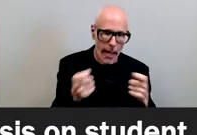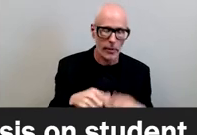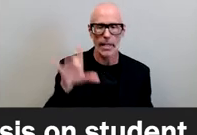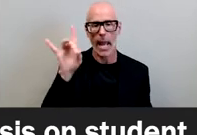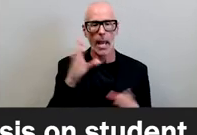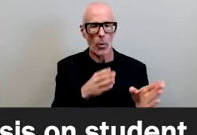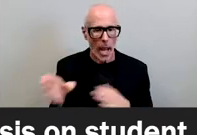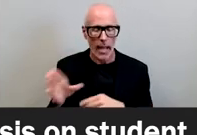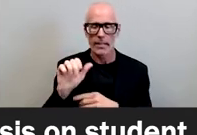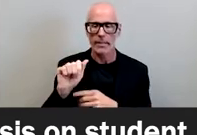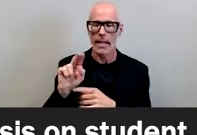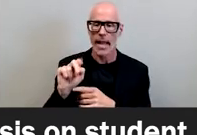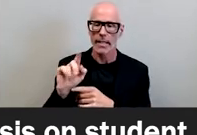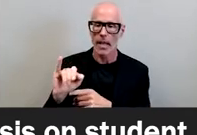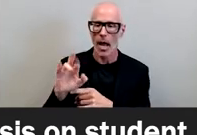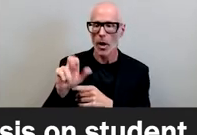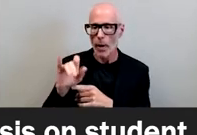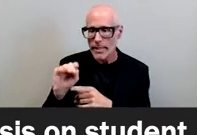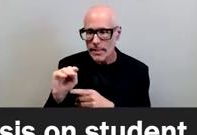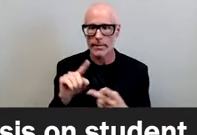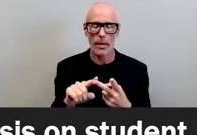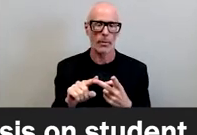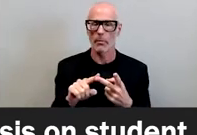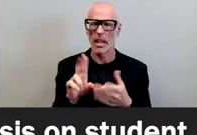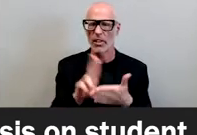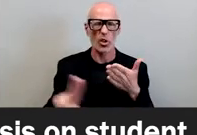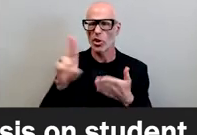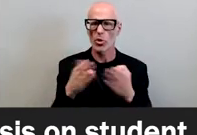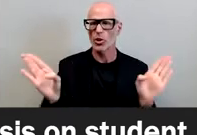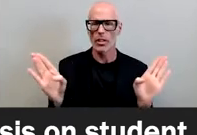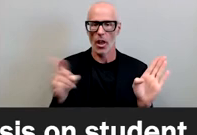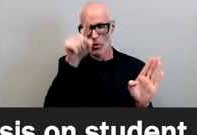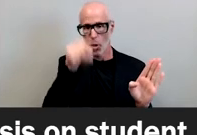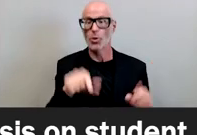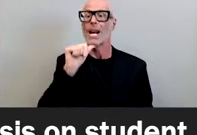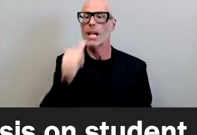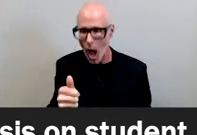anti-racism institutionally is mishandled so i just told you what not to do let me tell you what